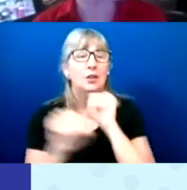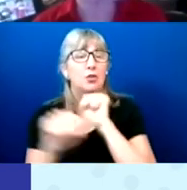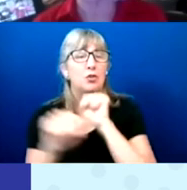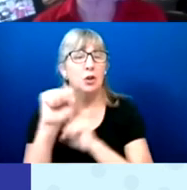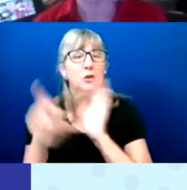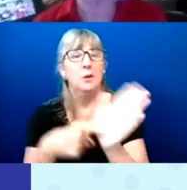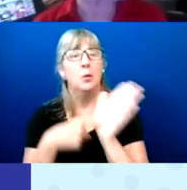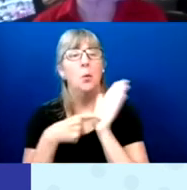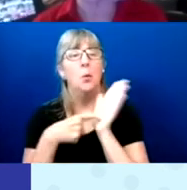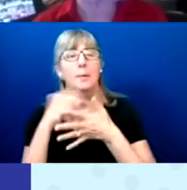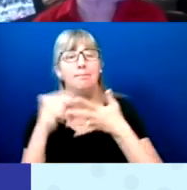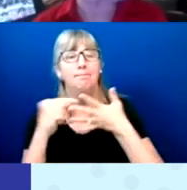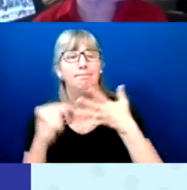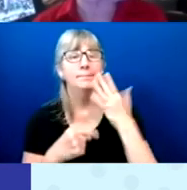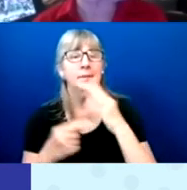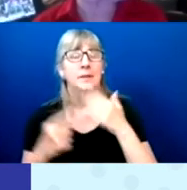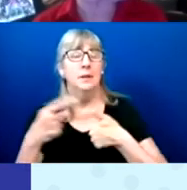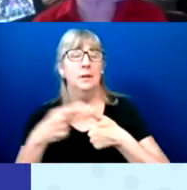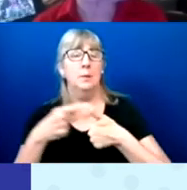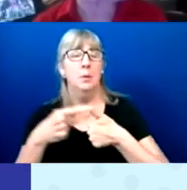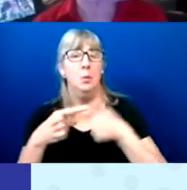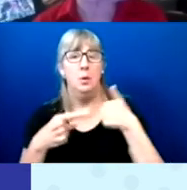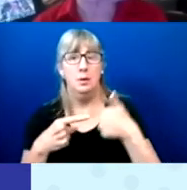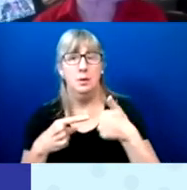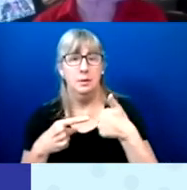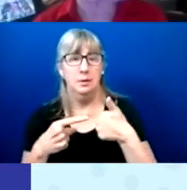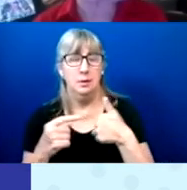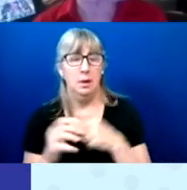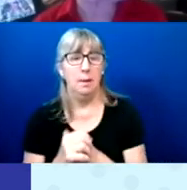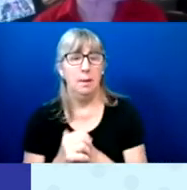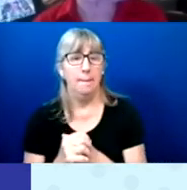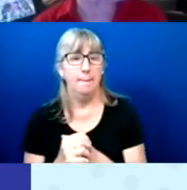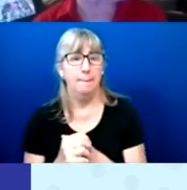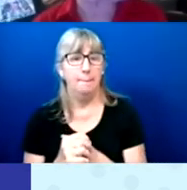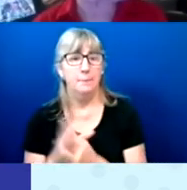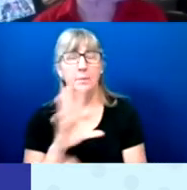Number 1 is to include a self-advocacy organization.